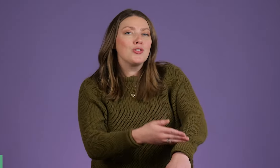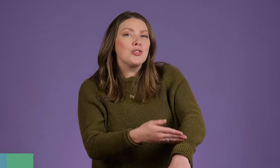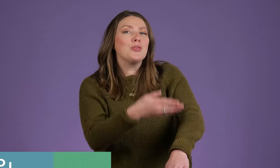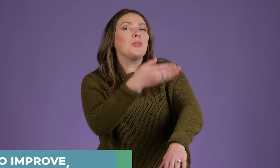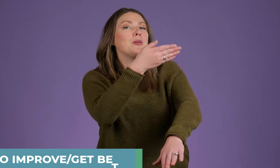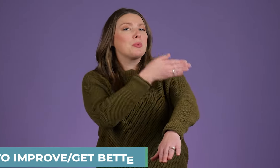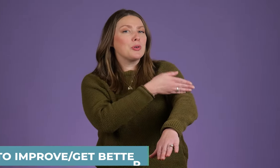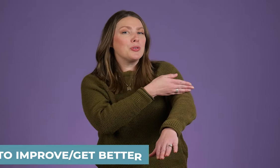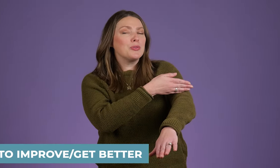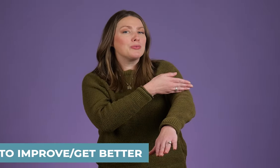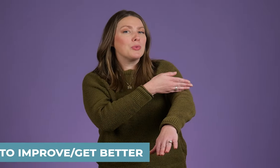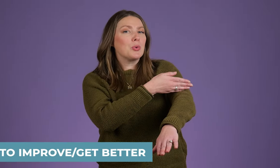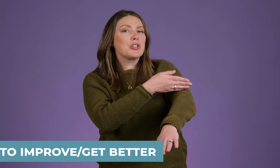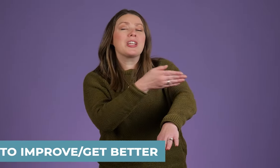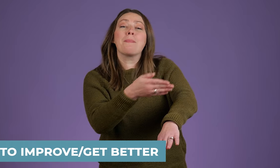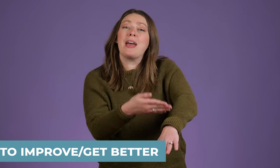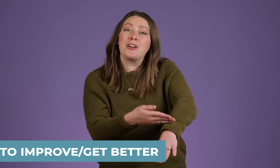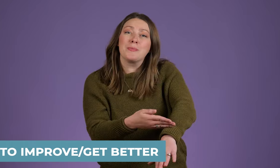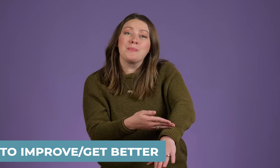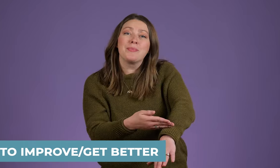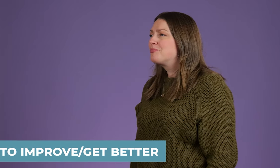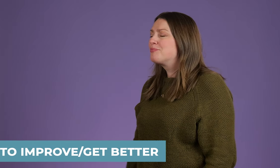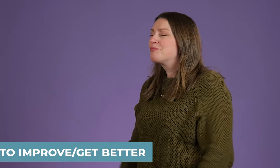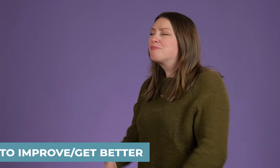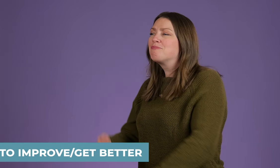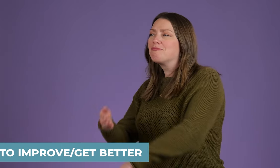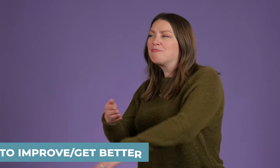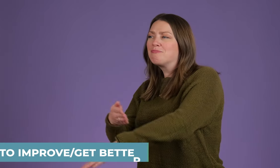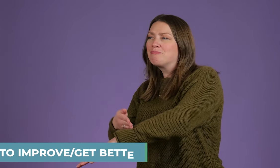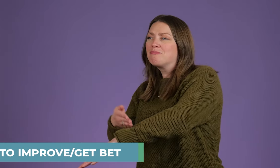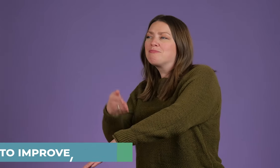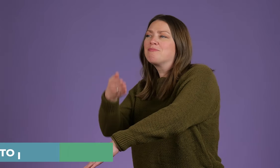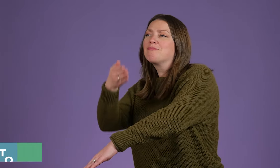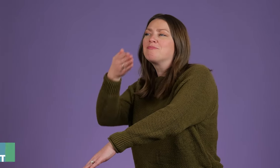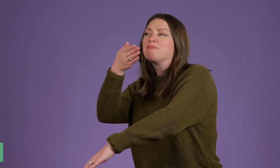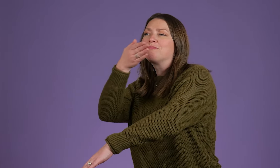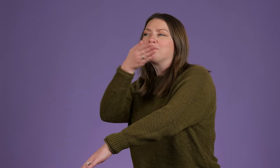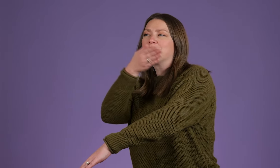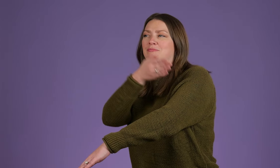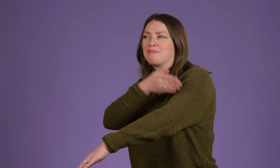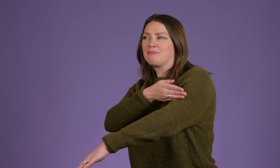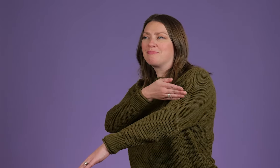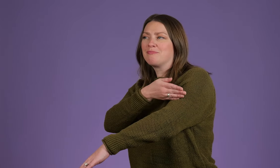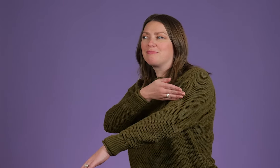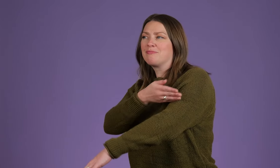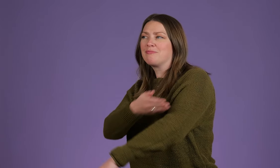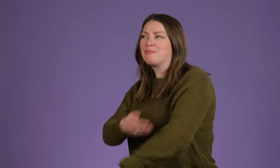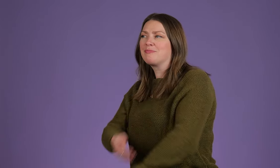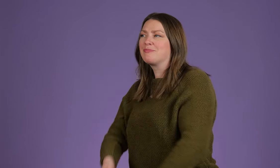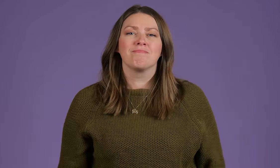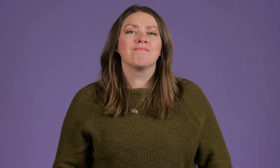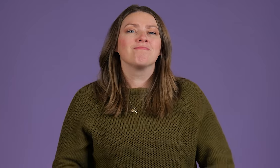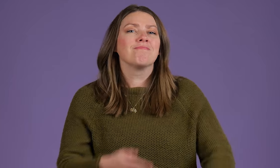to improve or to get better. Your dominant hand is moving up your non-dominant arm